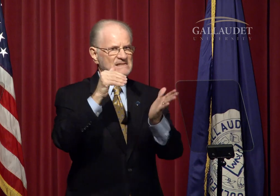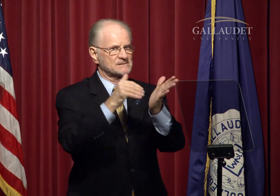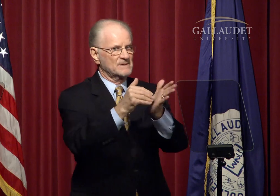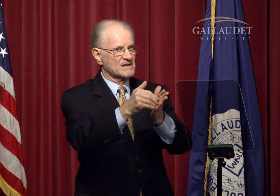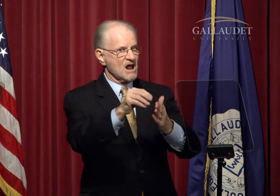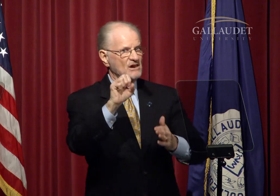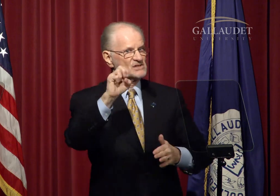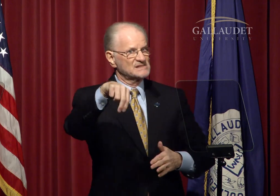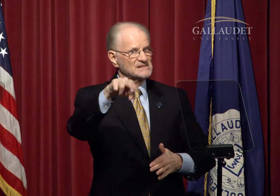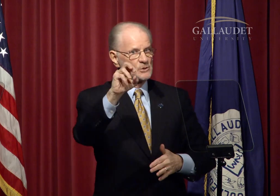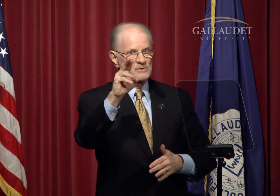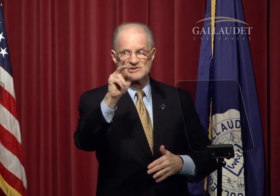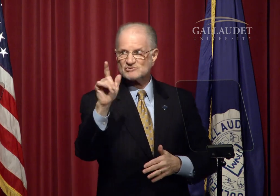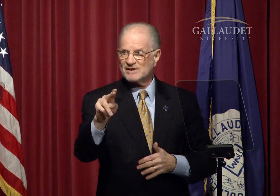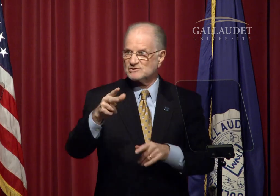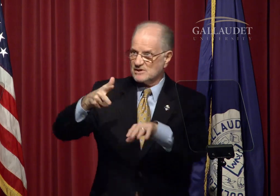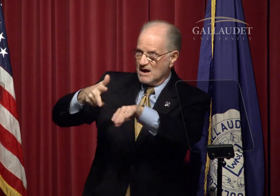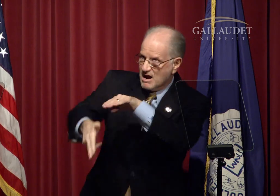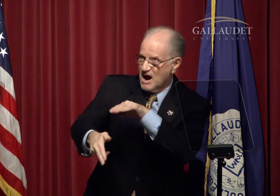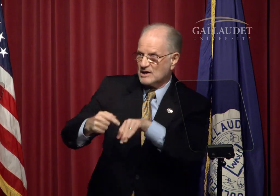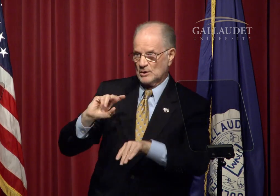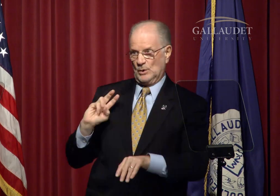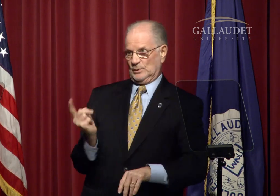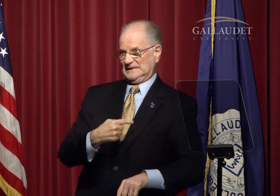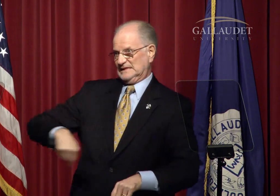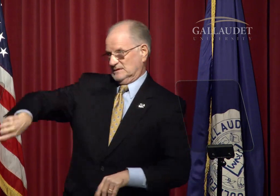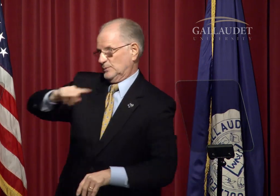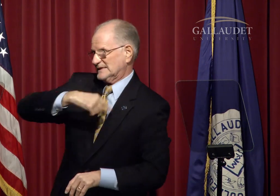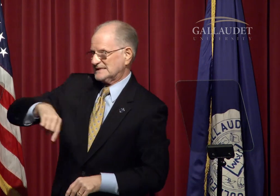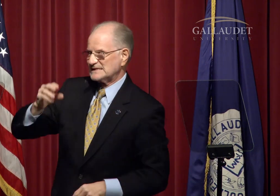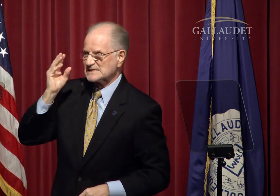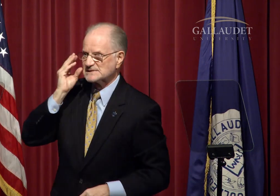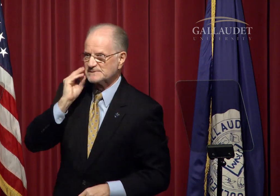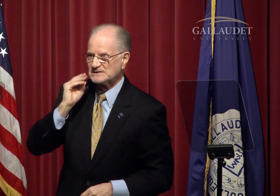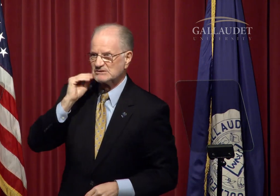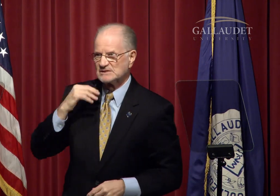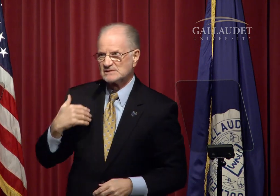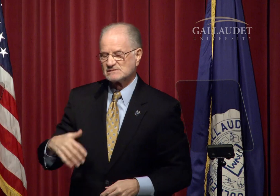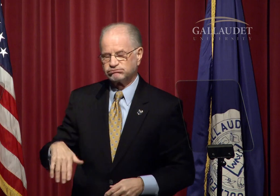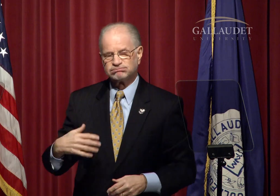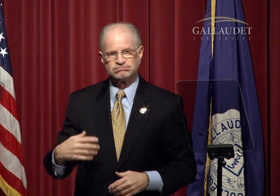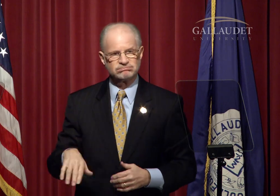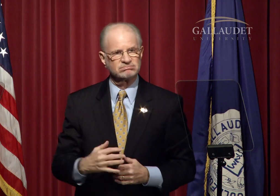of the $6 million sequestration cut we experienced.